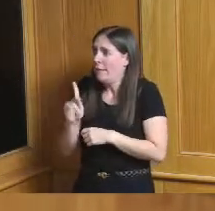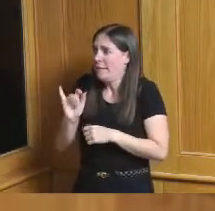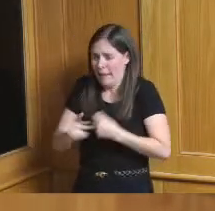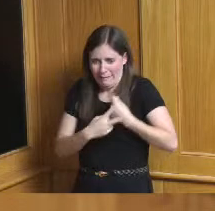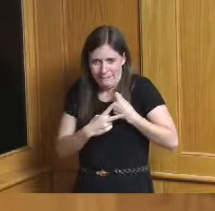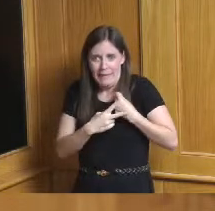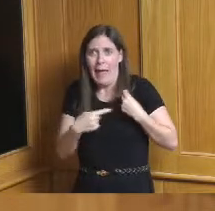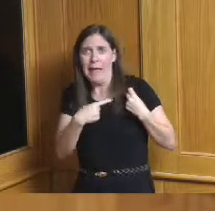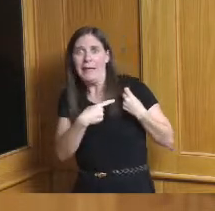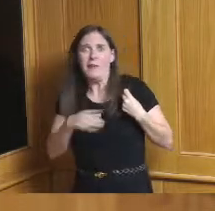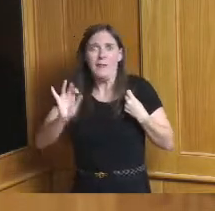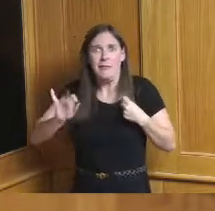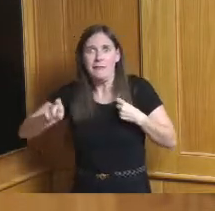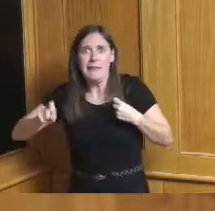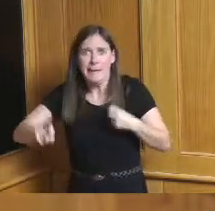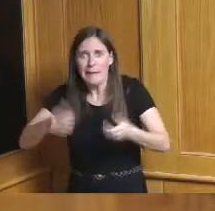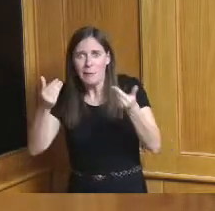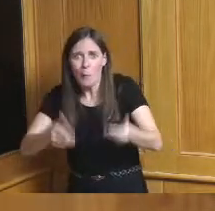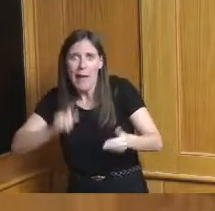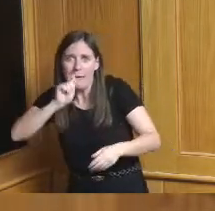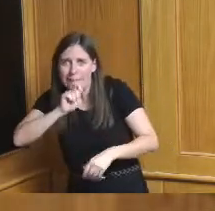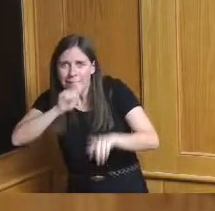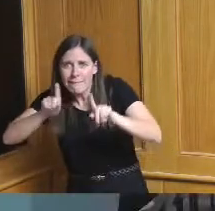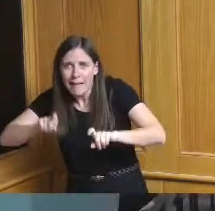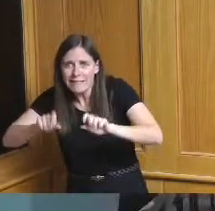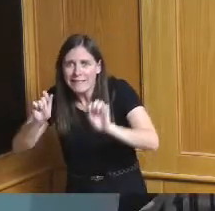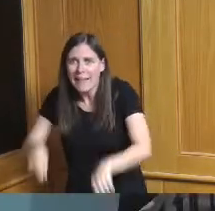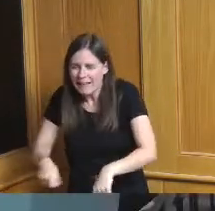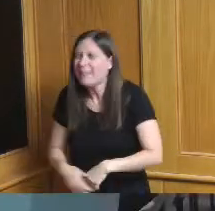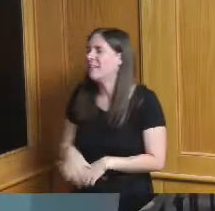so thank you absolutely thank you thank you Commissioner Driehaus yeah thank